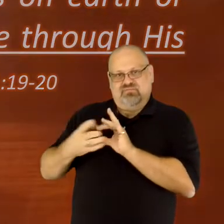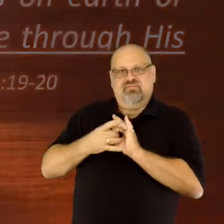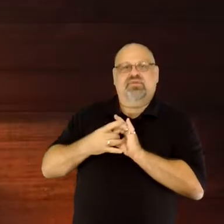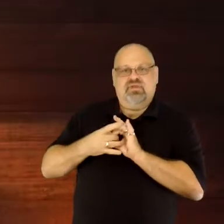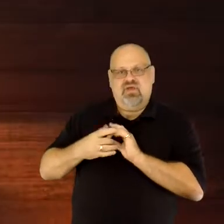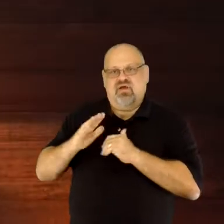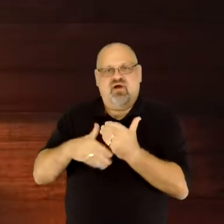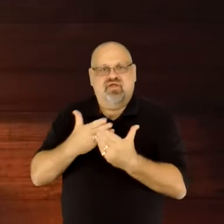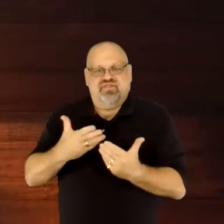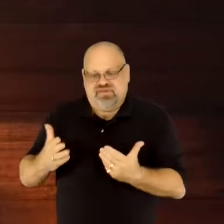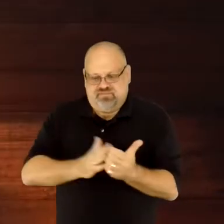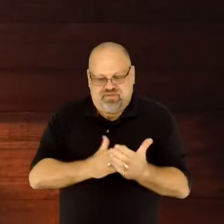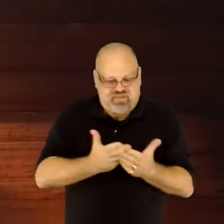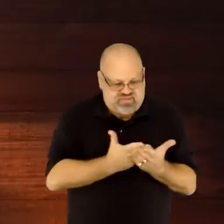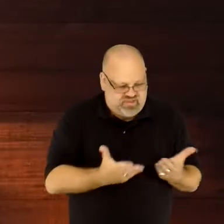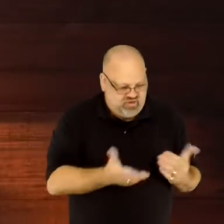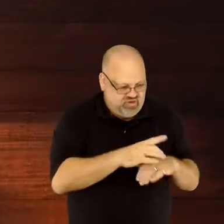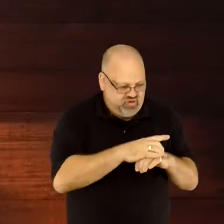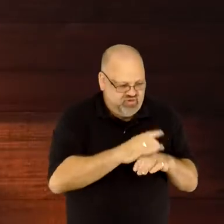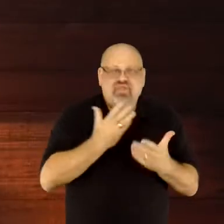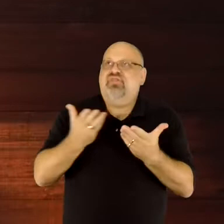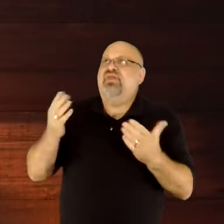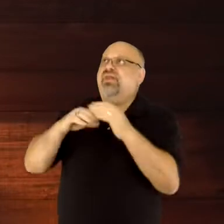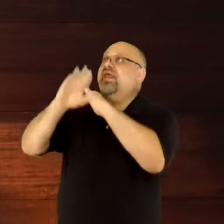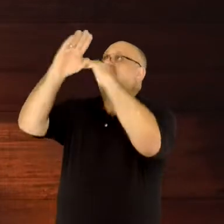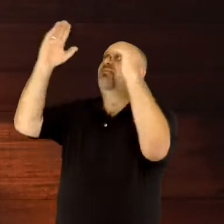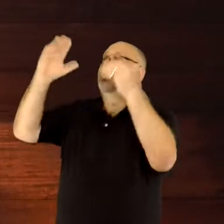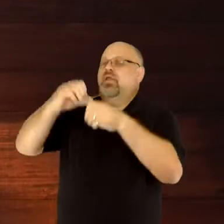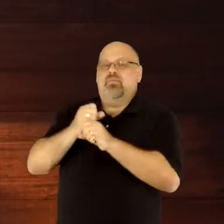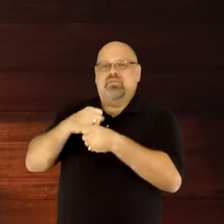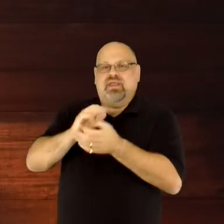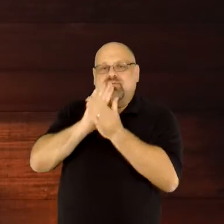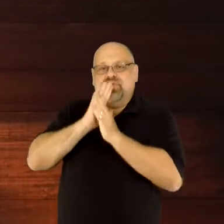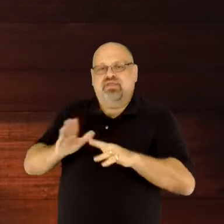I don't know about you, but I want to get off the proverbial hamster wheel–